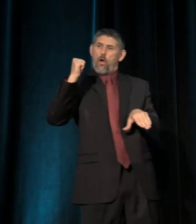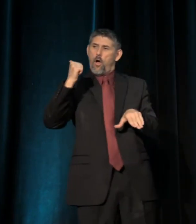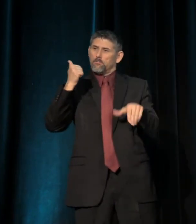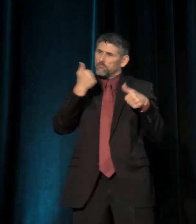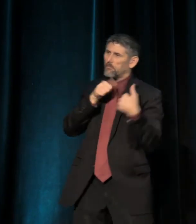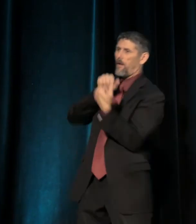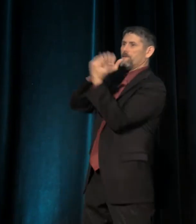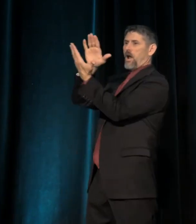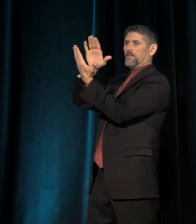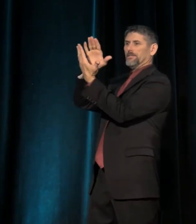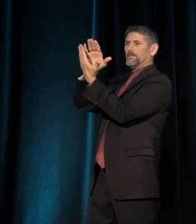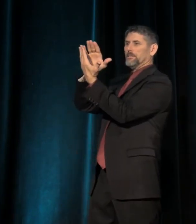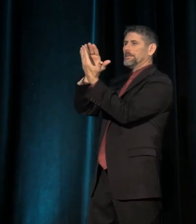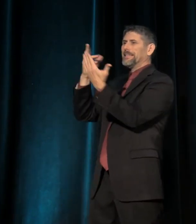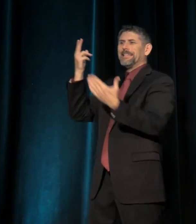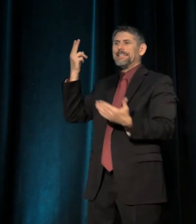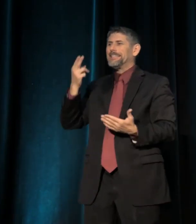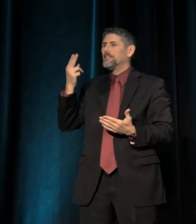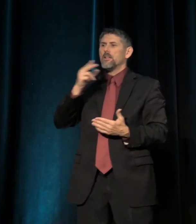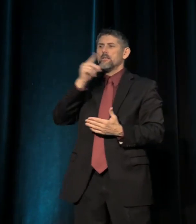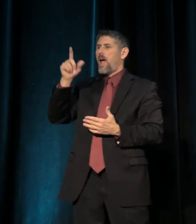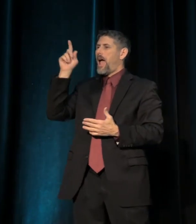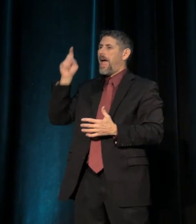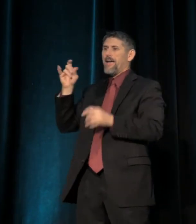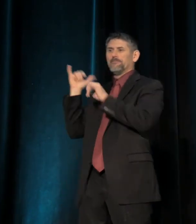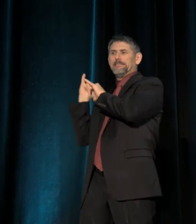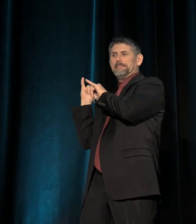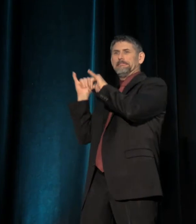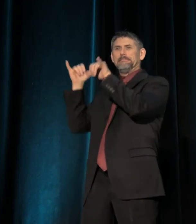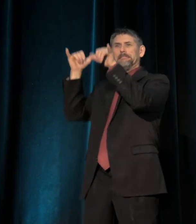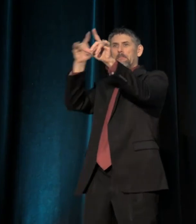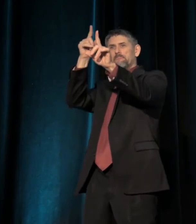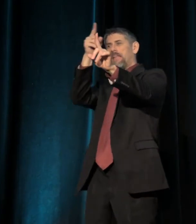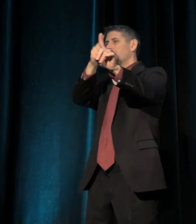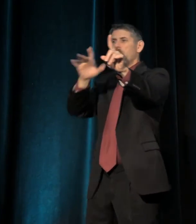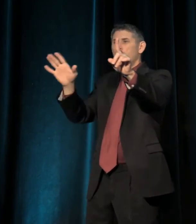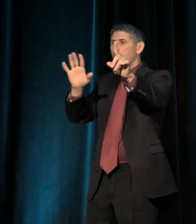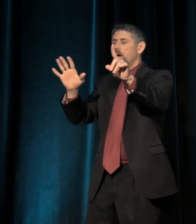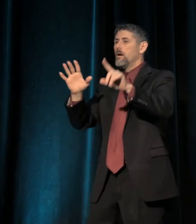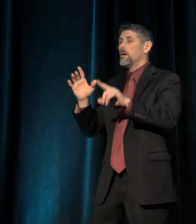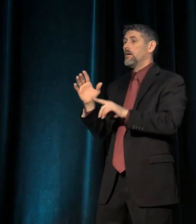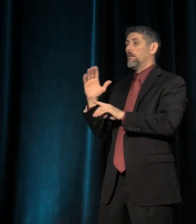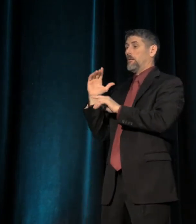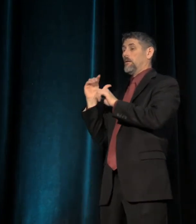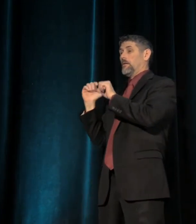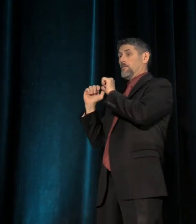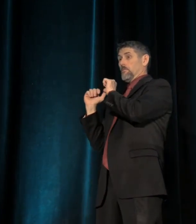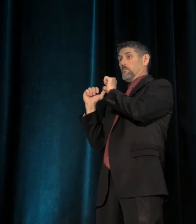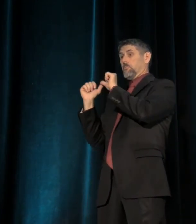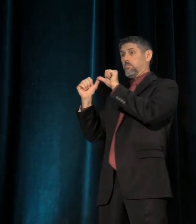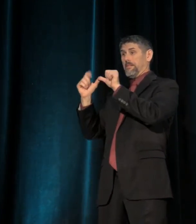History doesn't need to be destiny, but it surely won't change until we face up to it and choose to act.